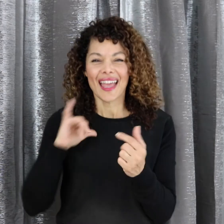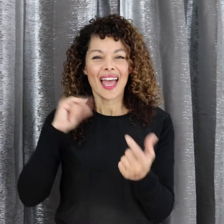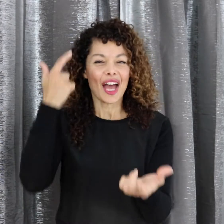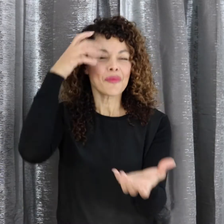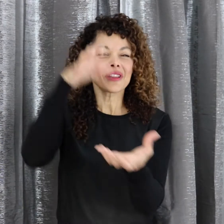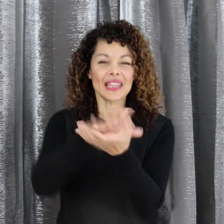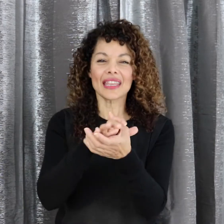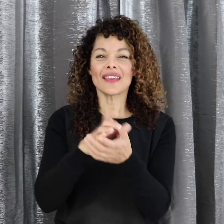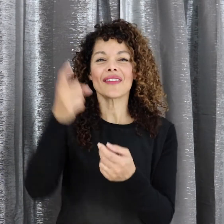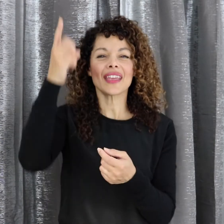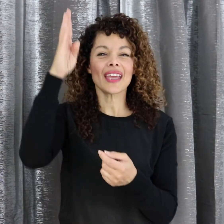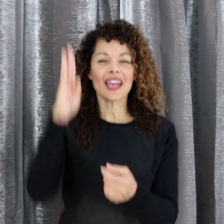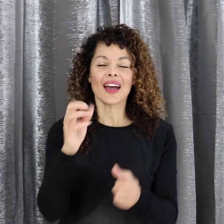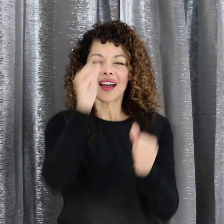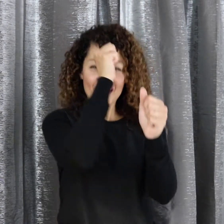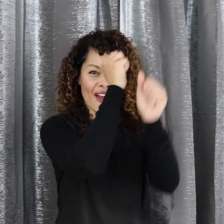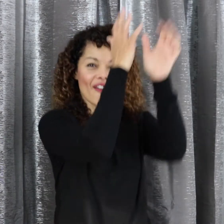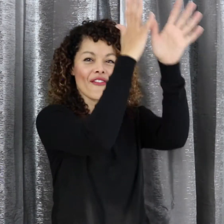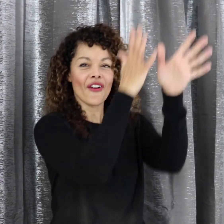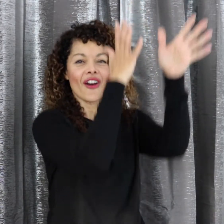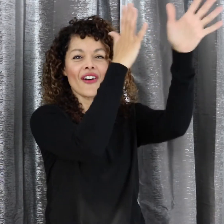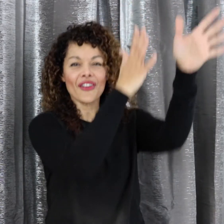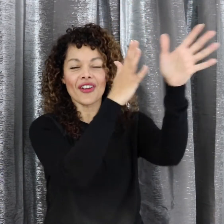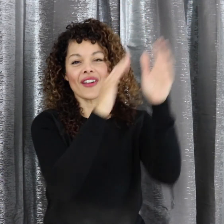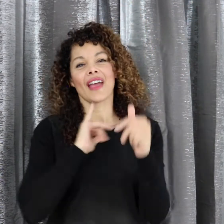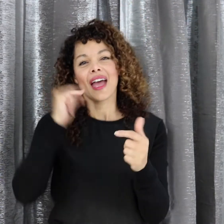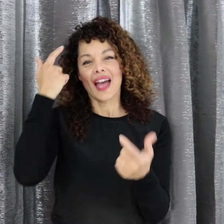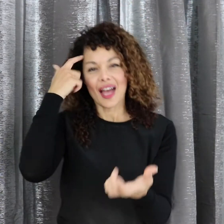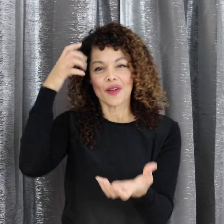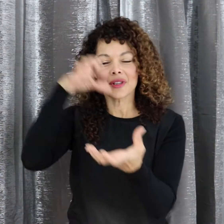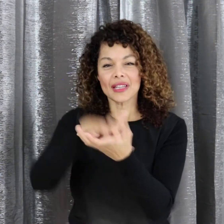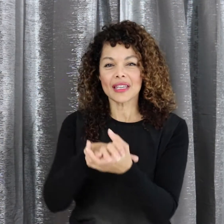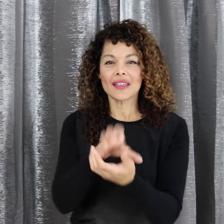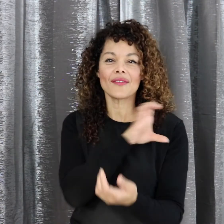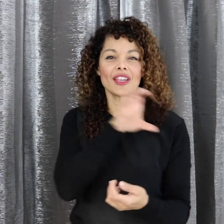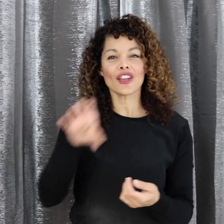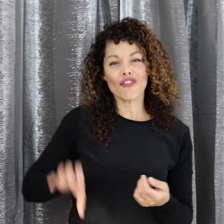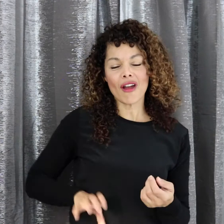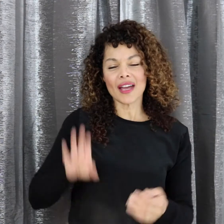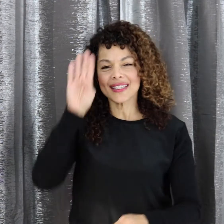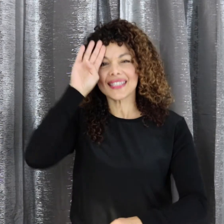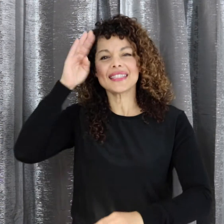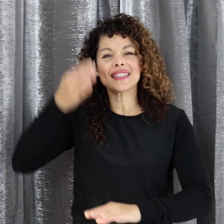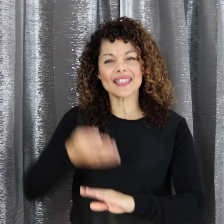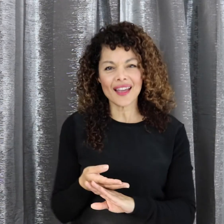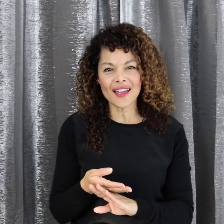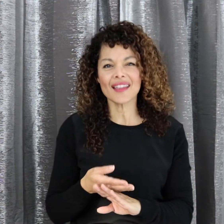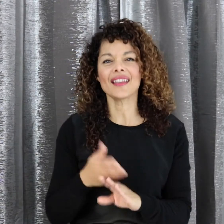I believe in God our Father I believe in Christ the Son